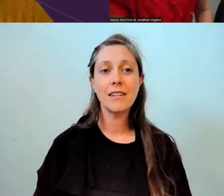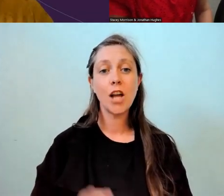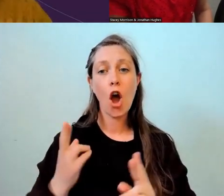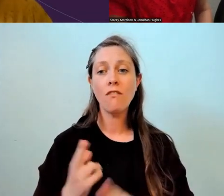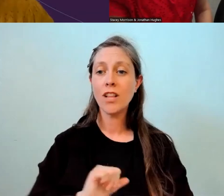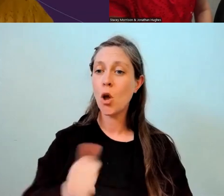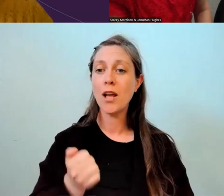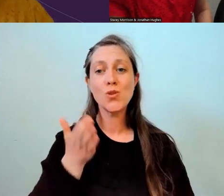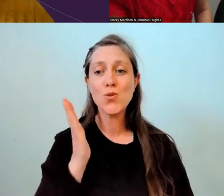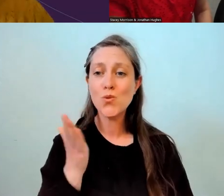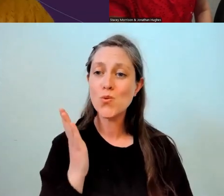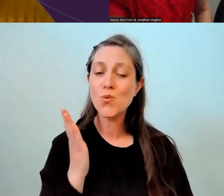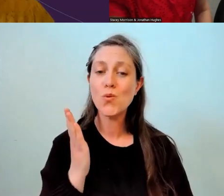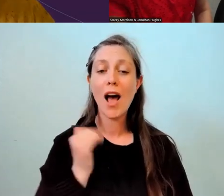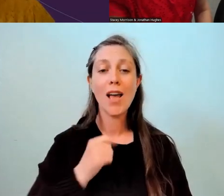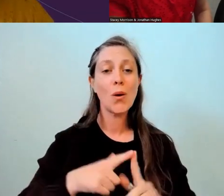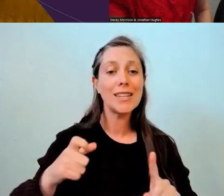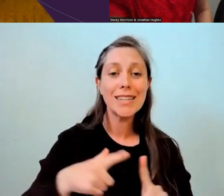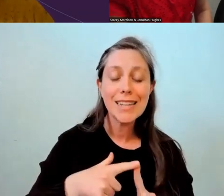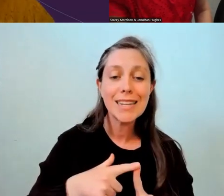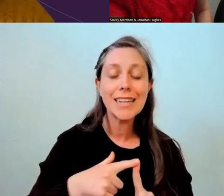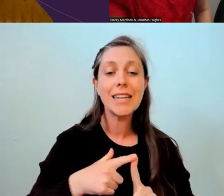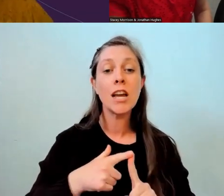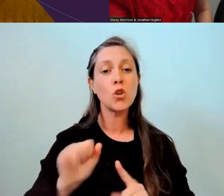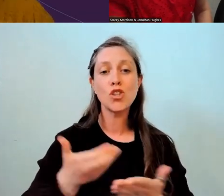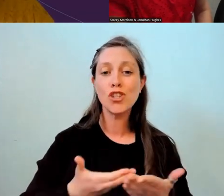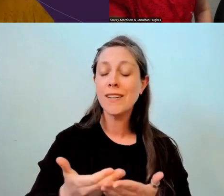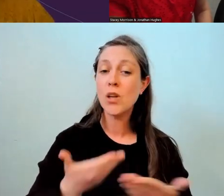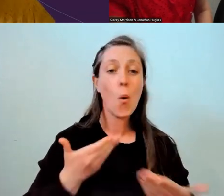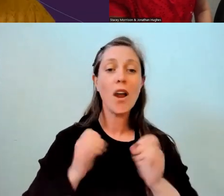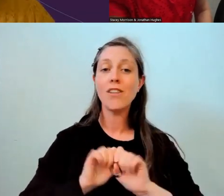to your school, to your ECE service, or wherever you go, with some new ideas,